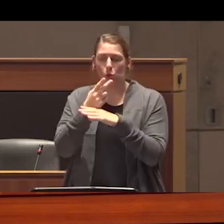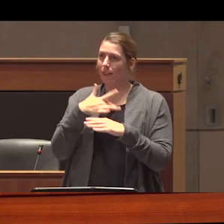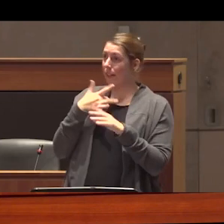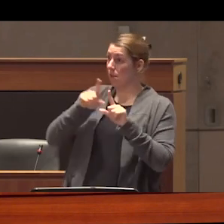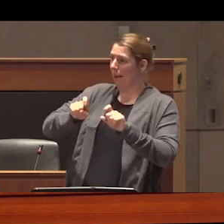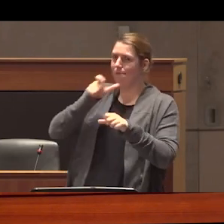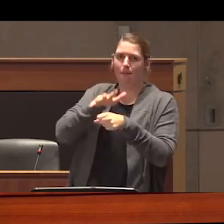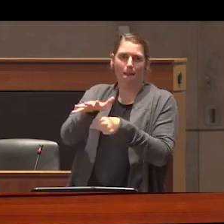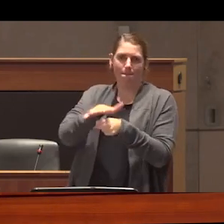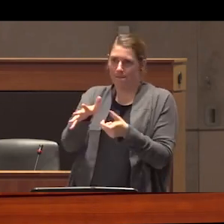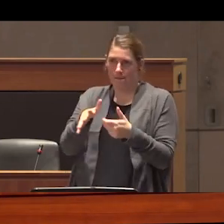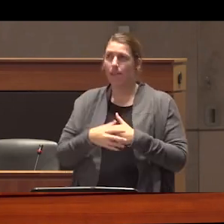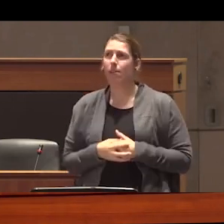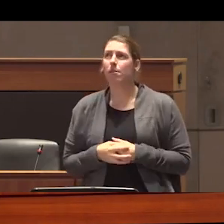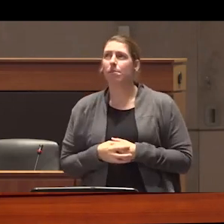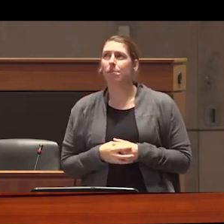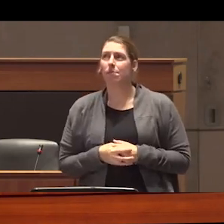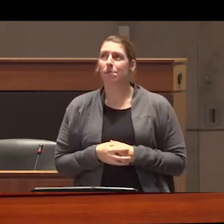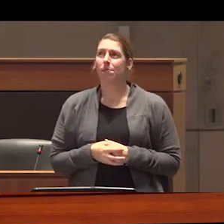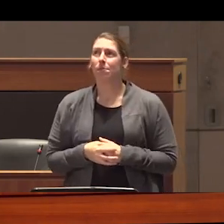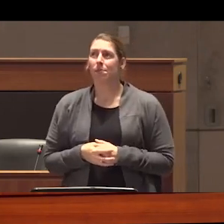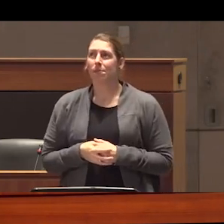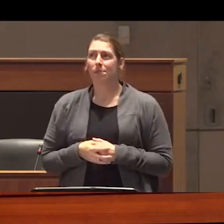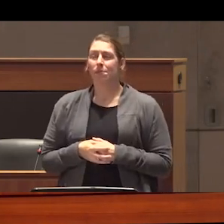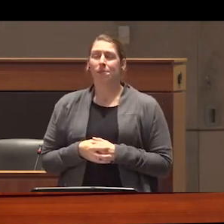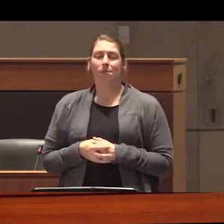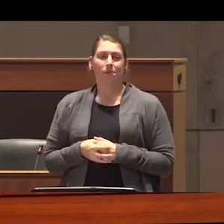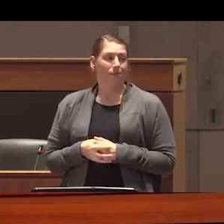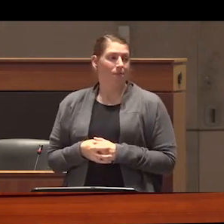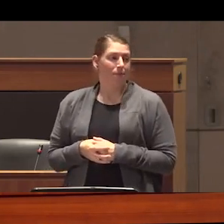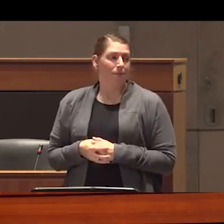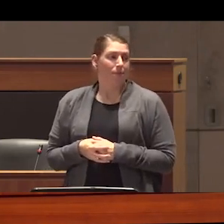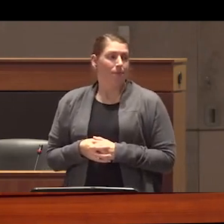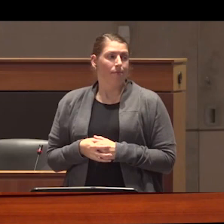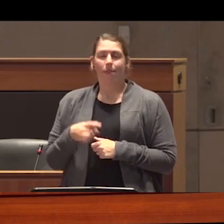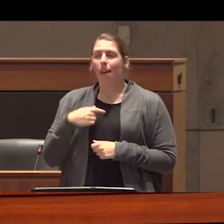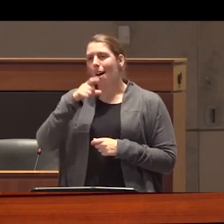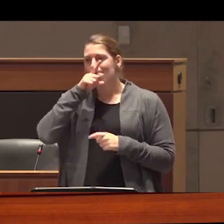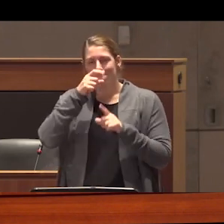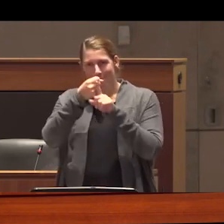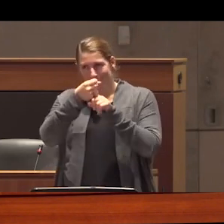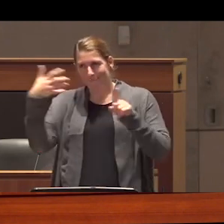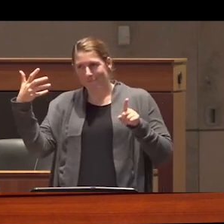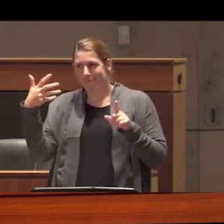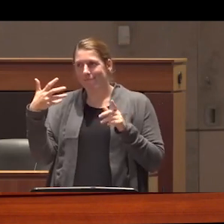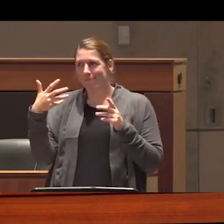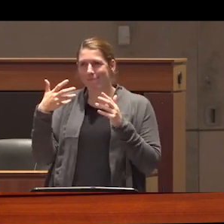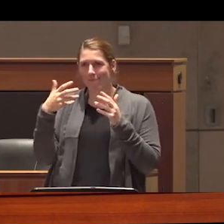enough and I'm not going to go into all the ways in which it doesn't go far enough because I am